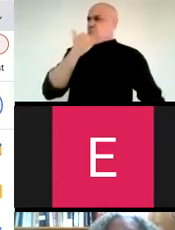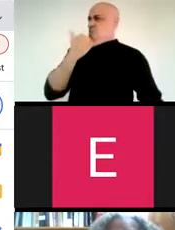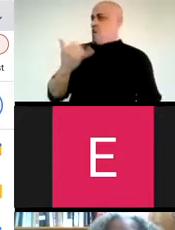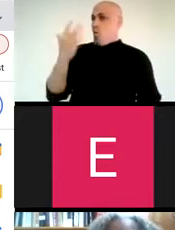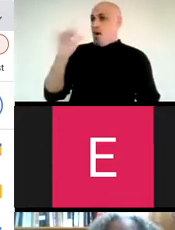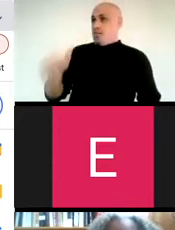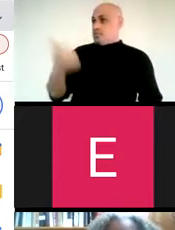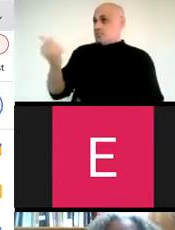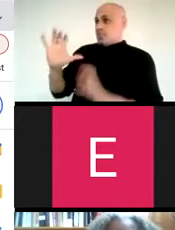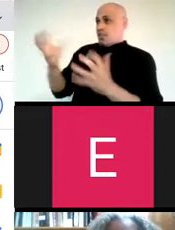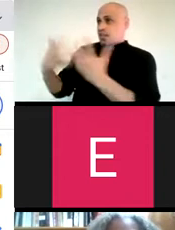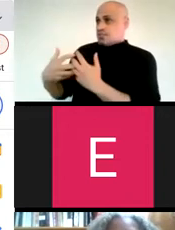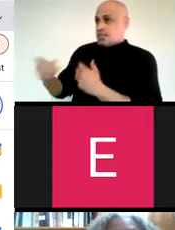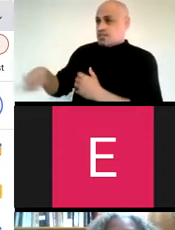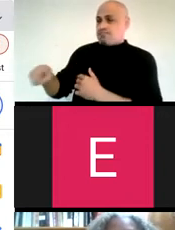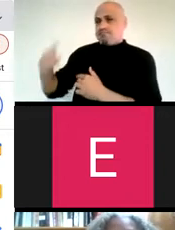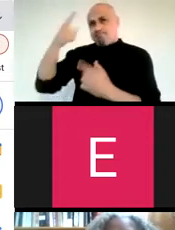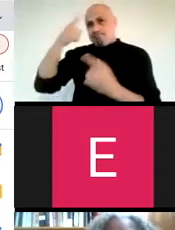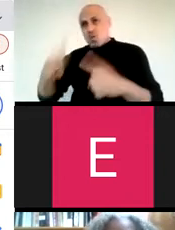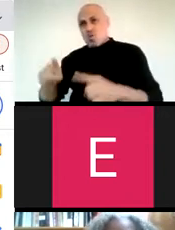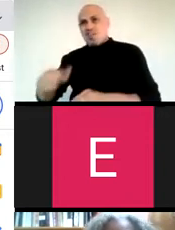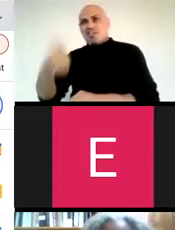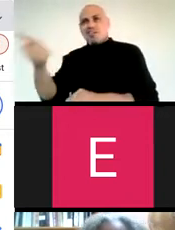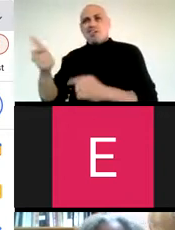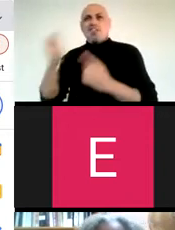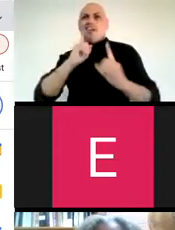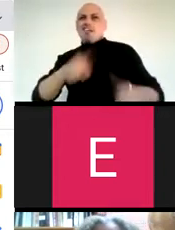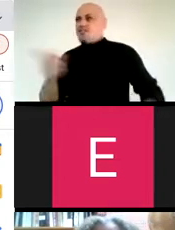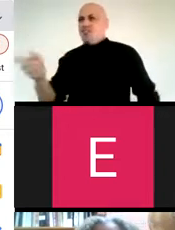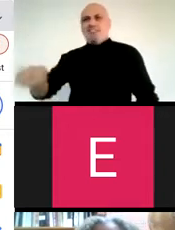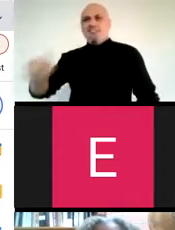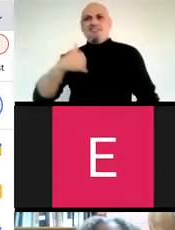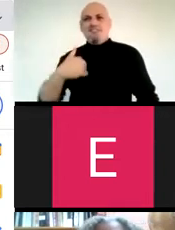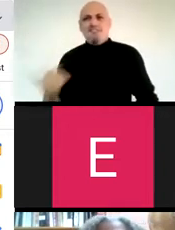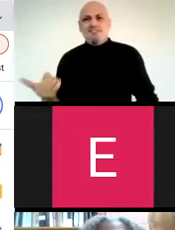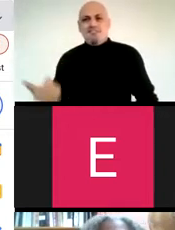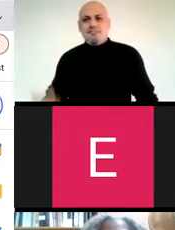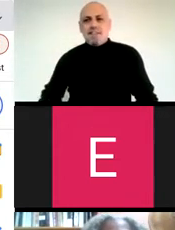without fear that you are wrong because the rest of the classroom agree on another answer."